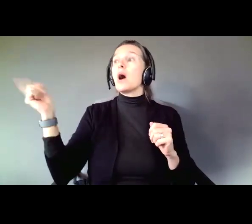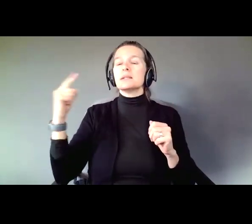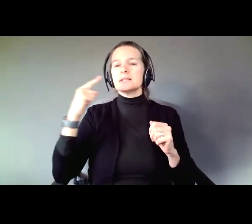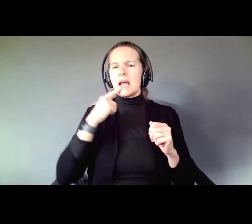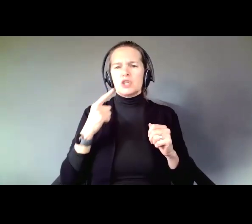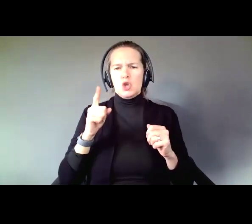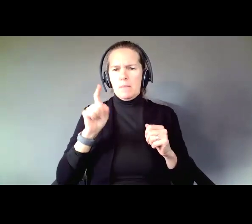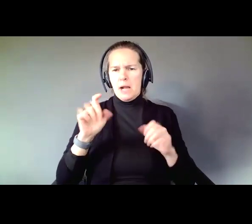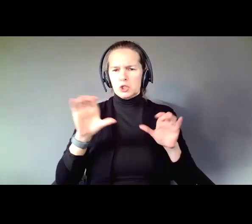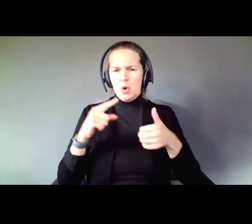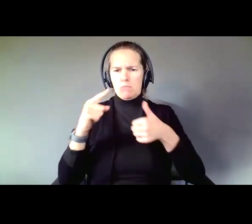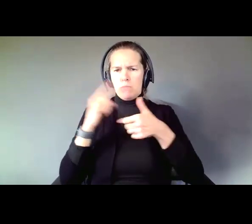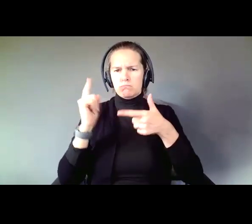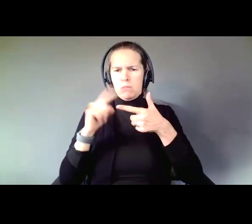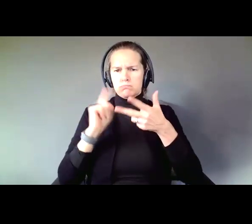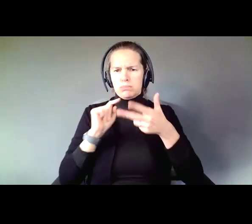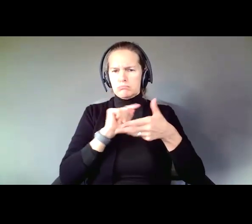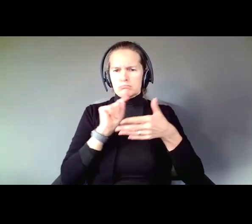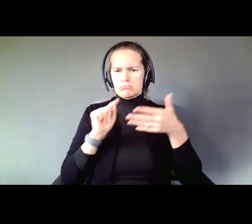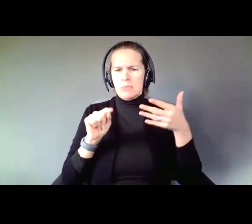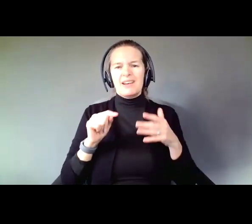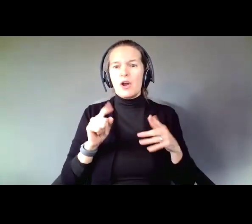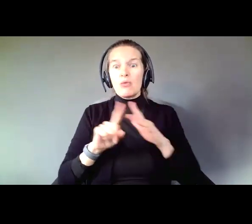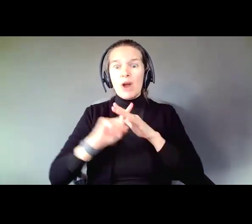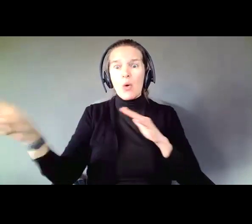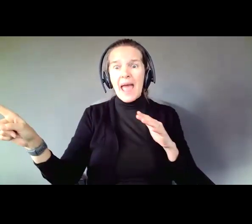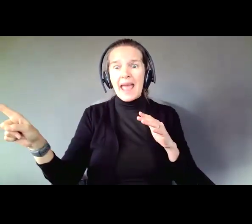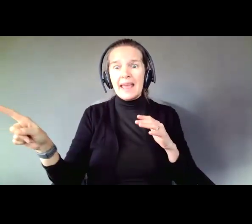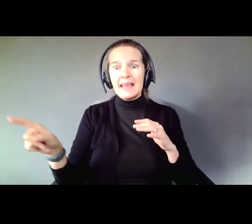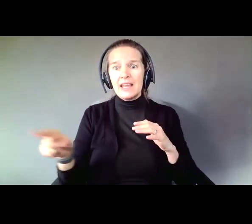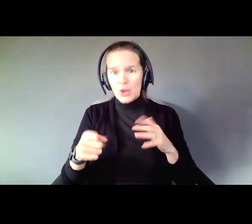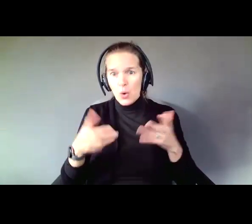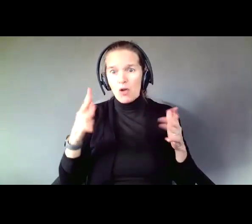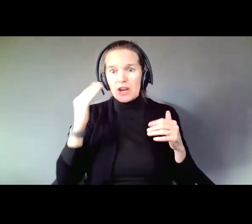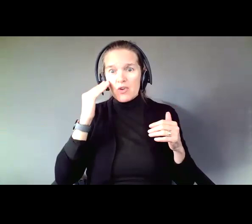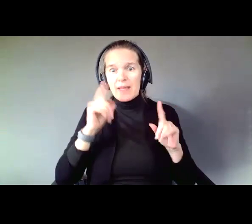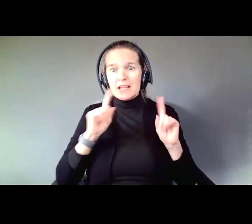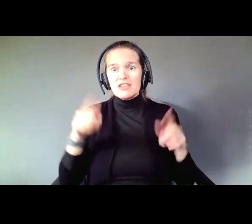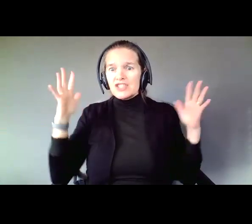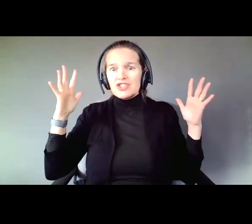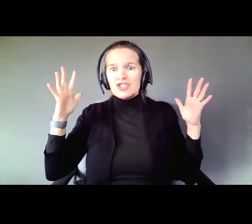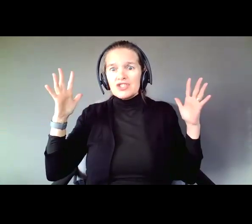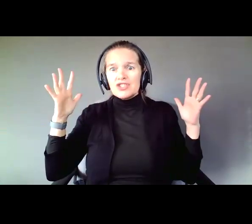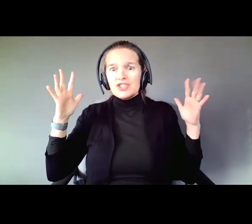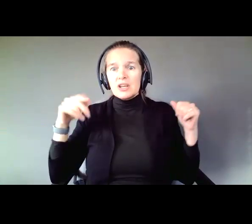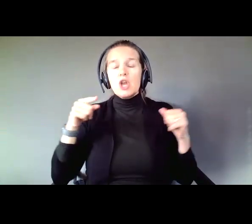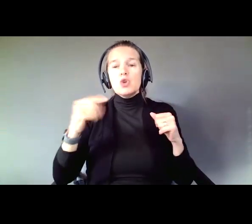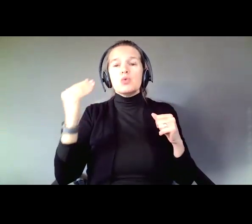Supported Decision Making, run away. Because you already know the answer. You already know that you get support and use it